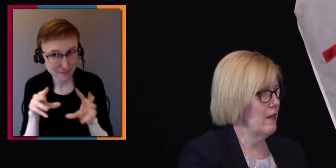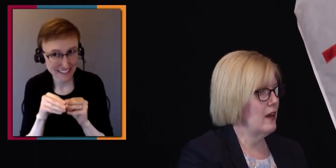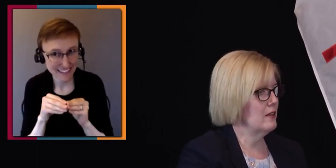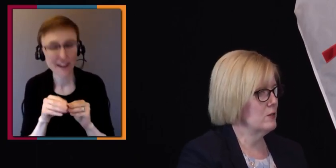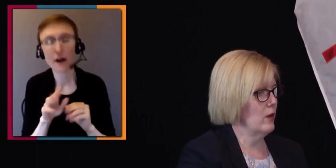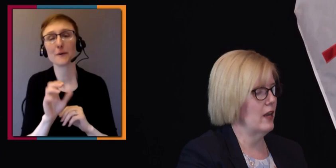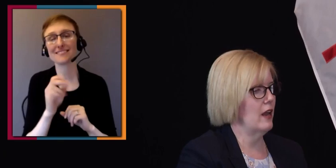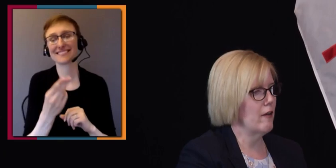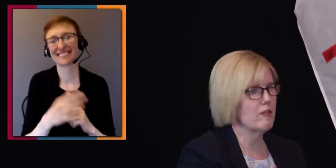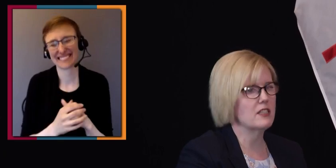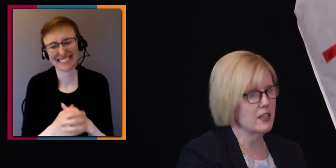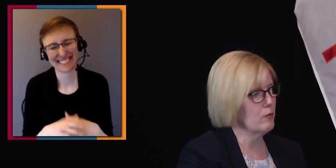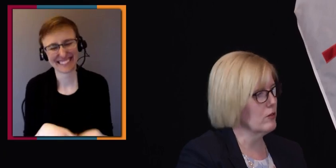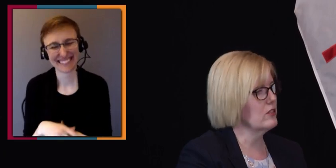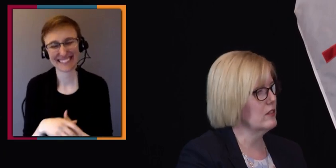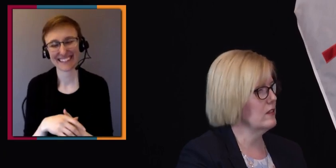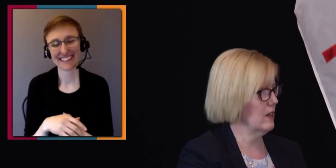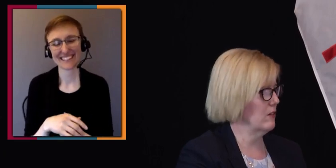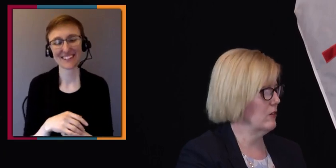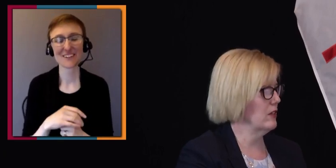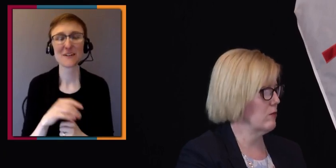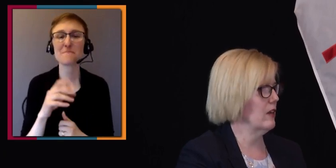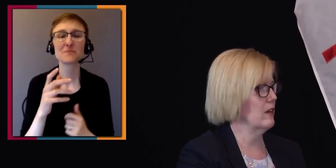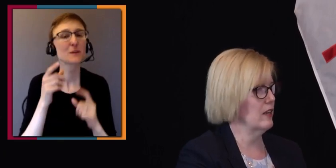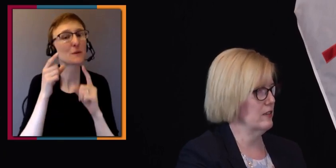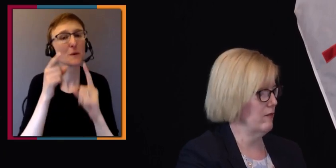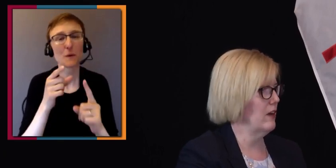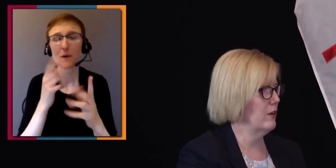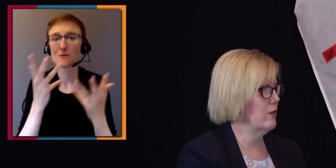and that is when every single person in this country is recognized and valued,